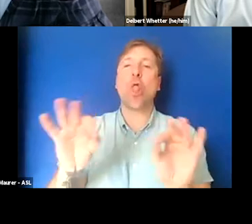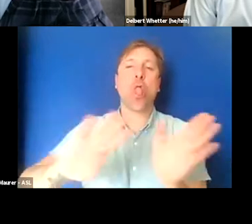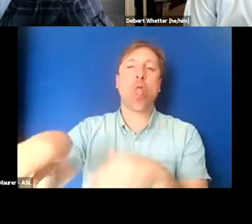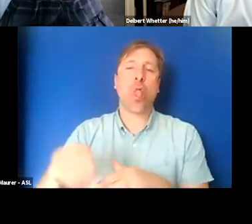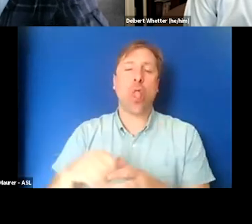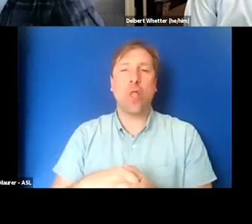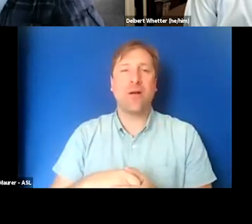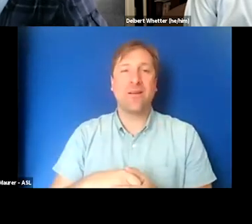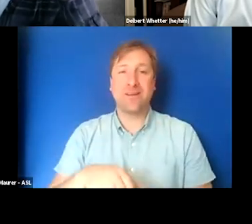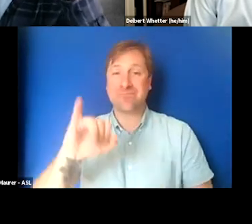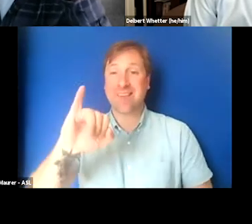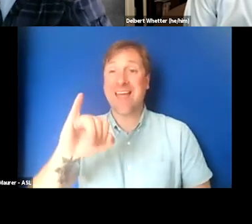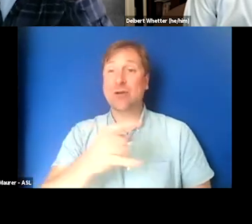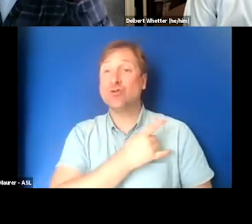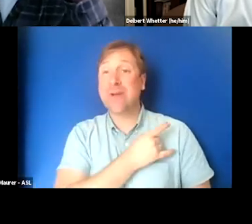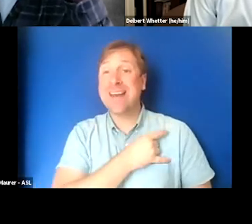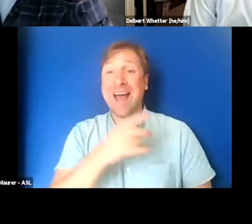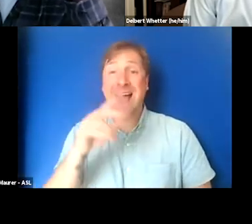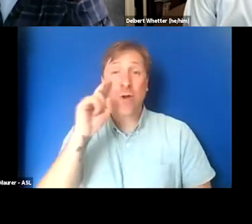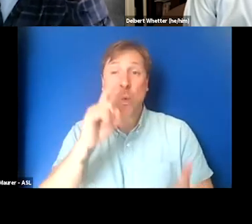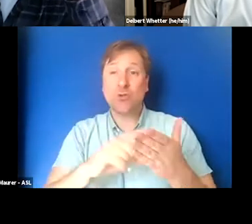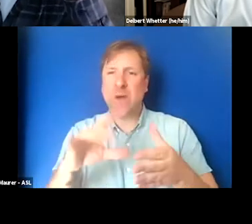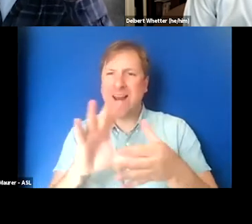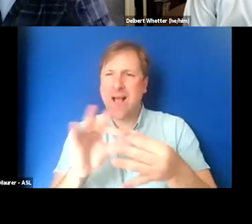And Jade, I saw that you had a comment earlier that you wanted to make.